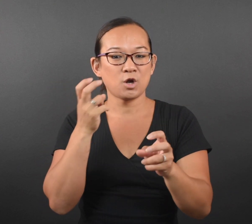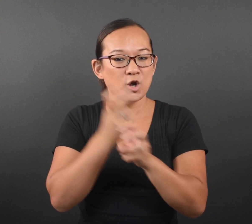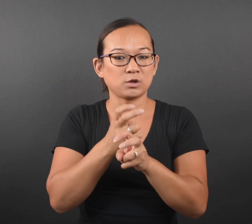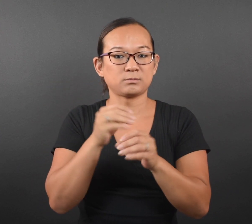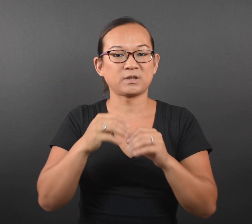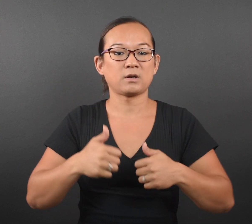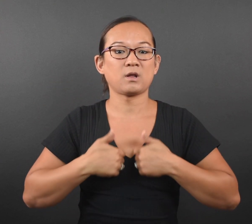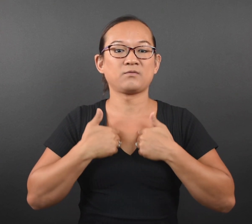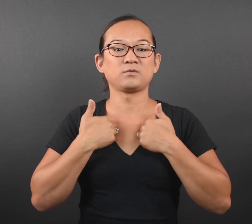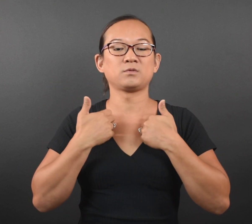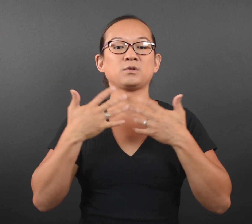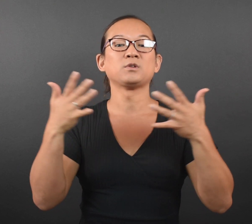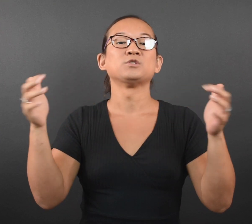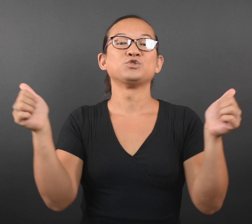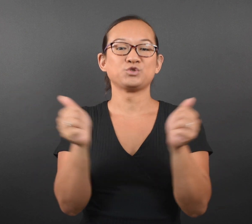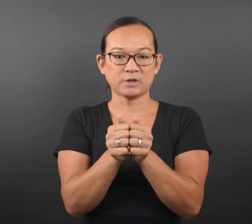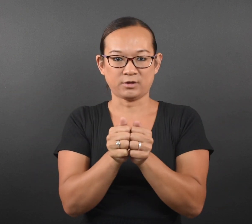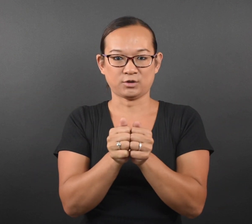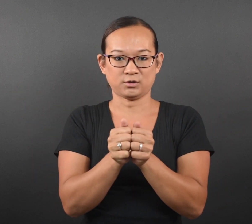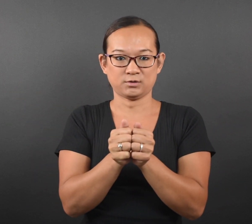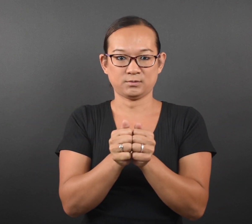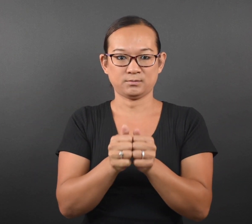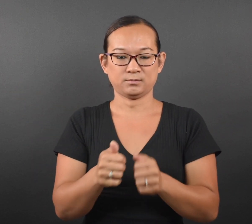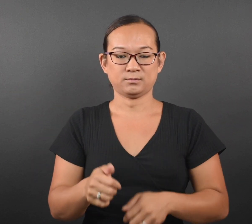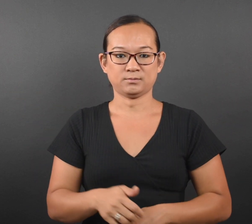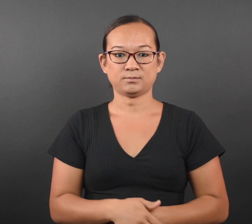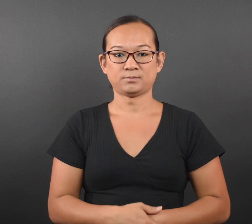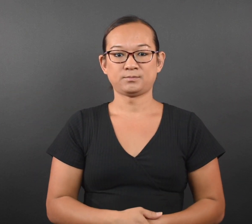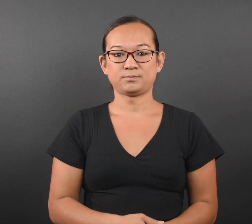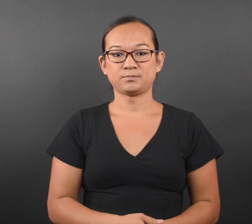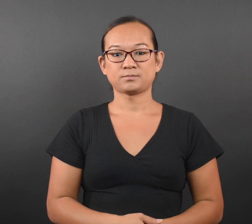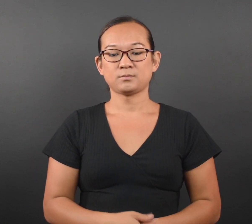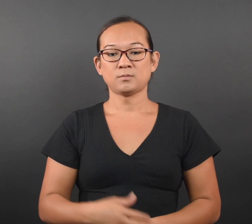hardships in life—together.”